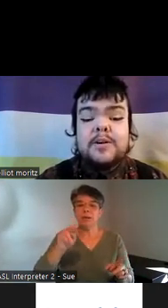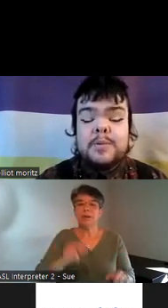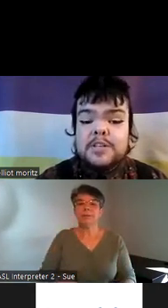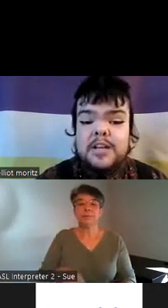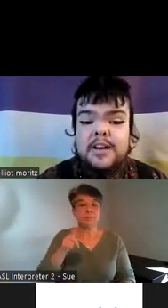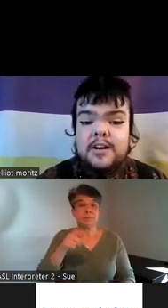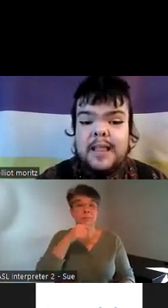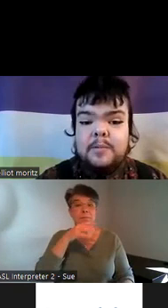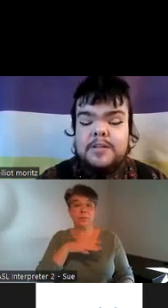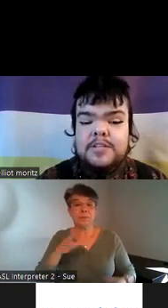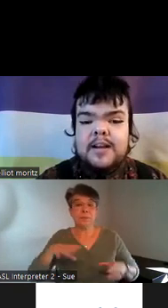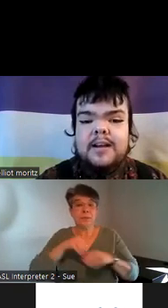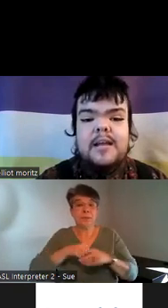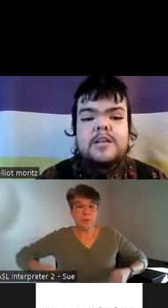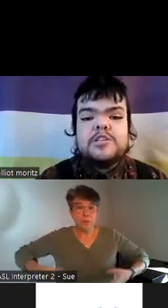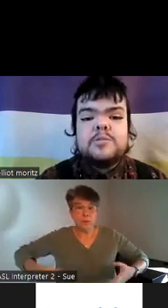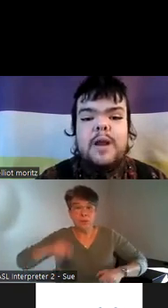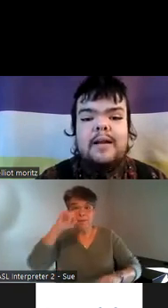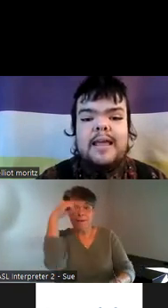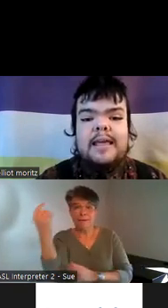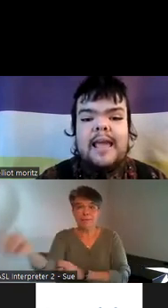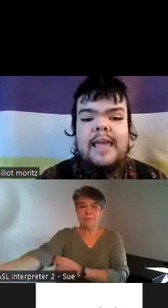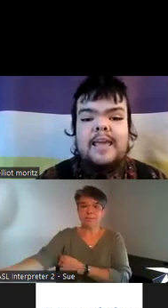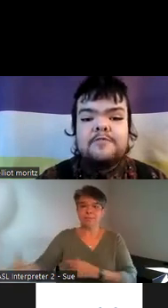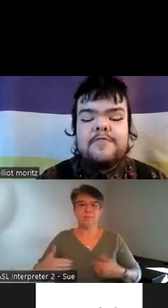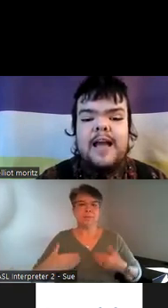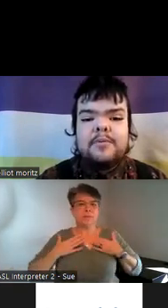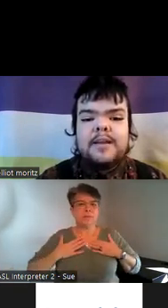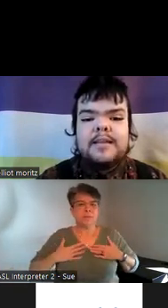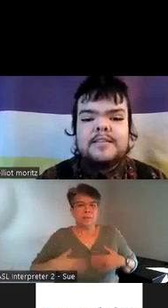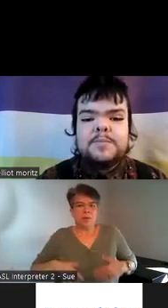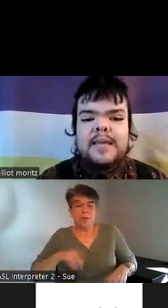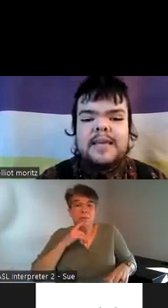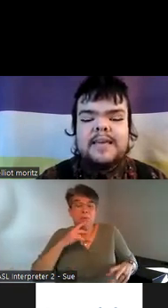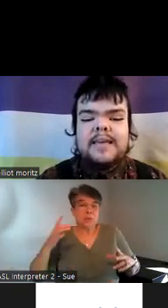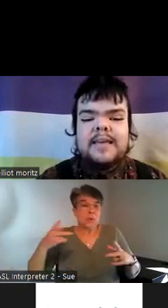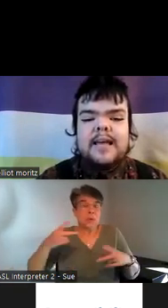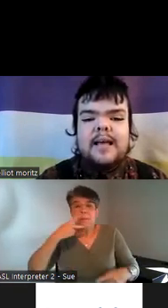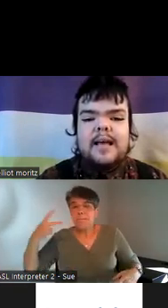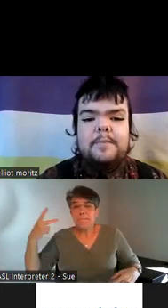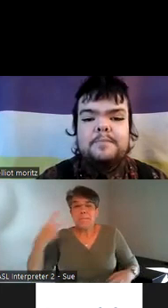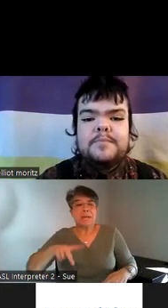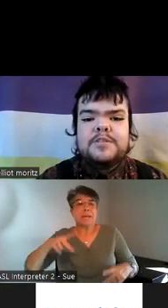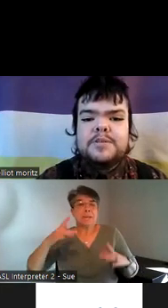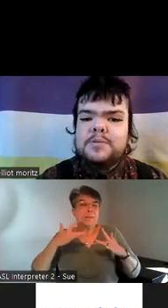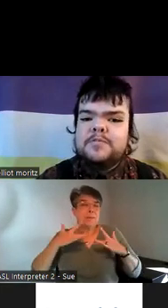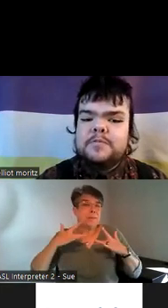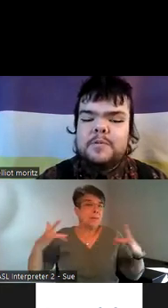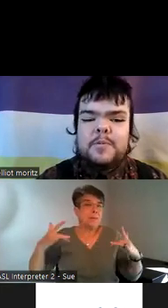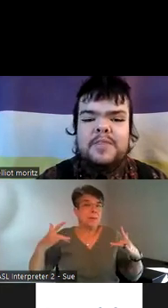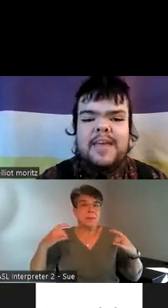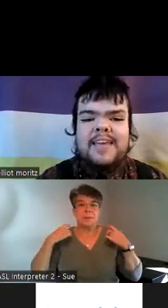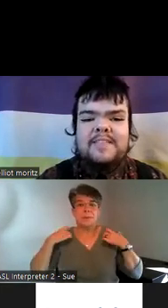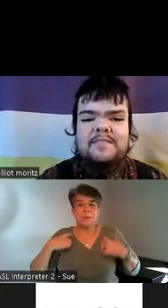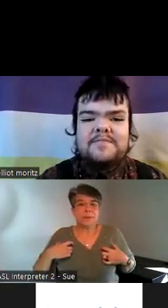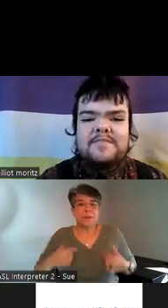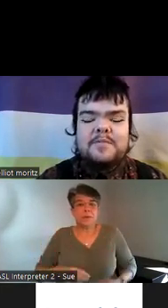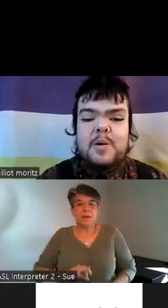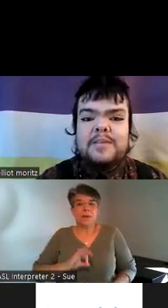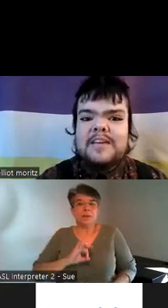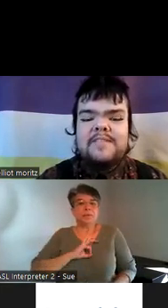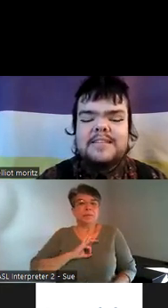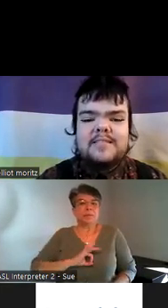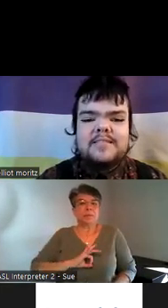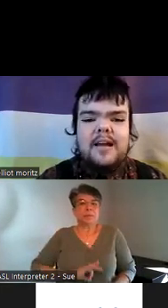her wheelchair her black wheelchair she's wearing a vibrant pink um suit with a with only a vest on